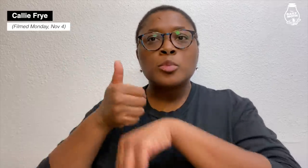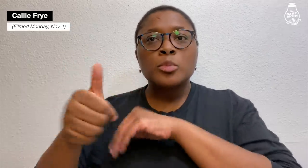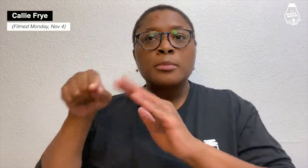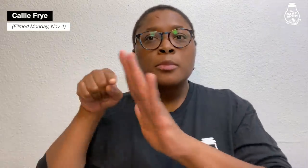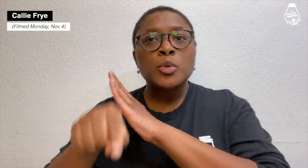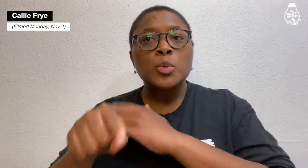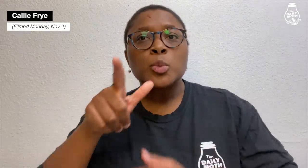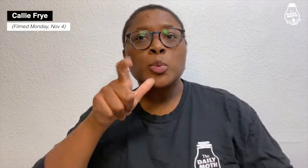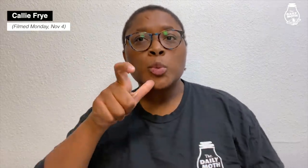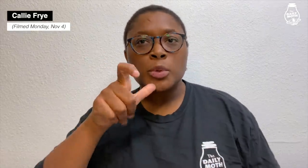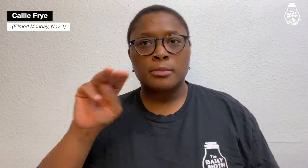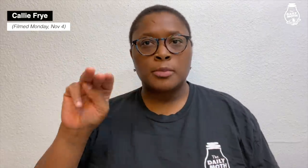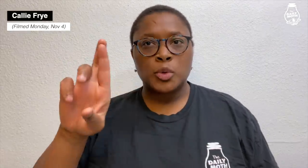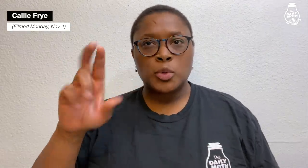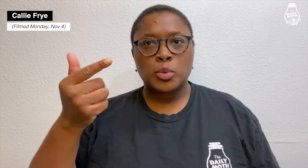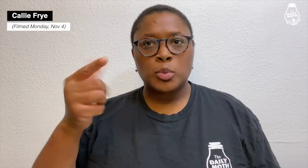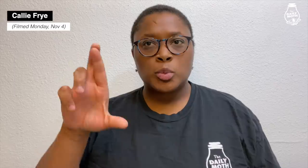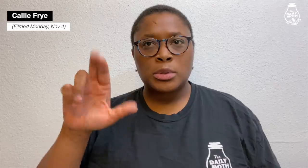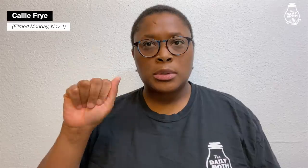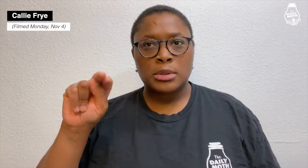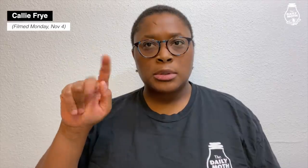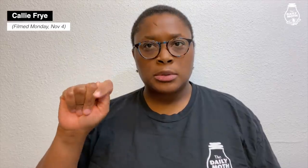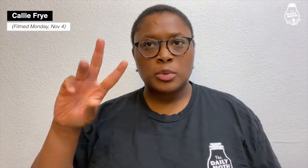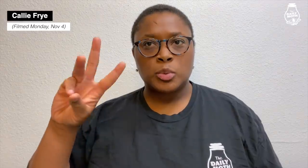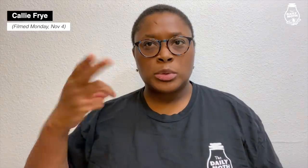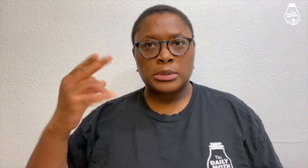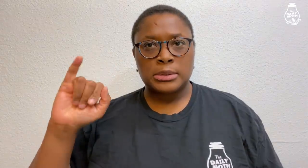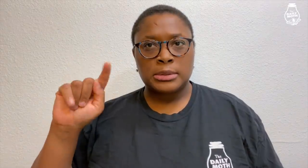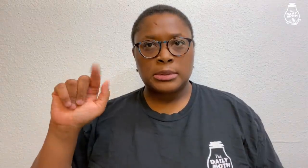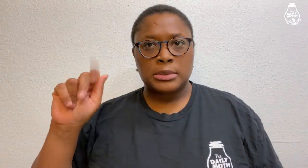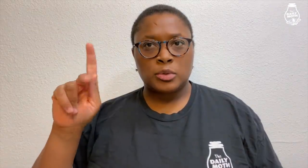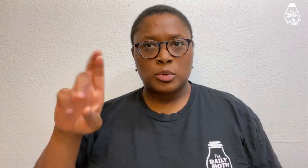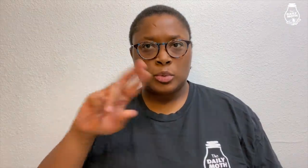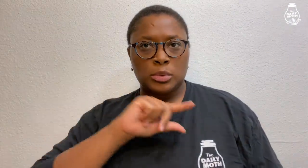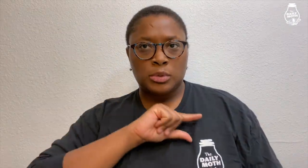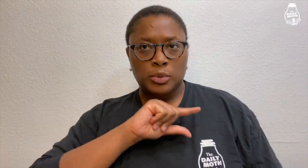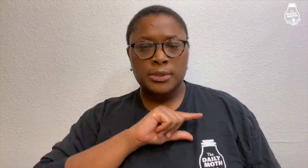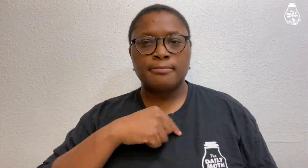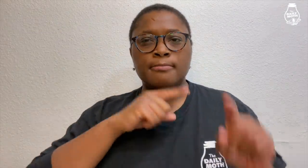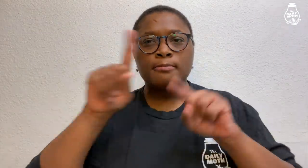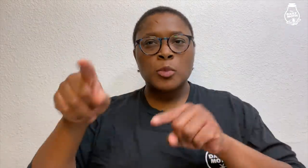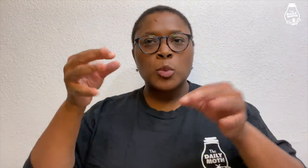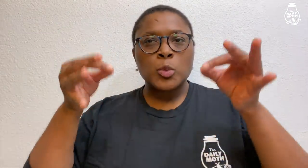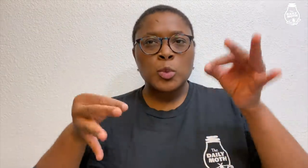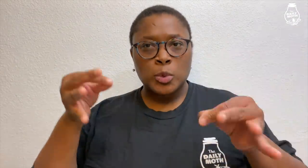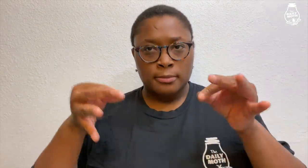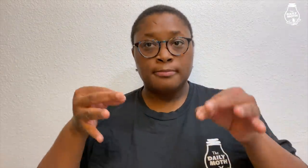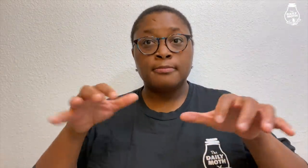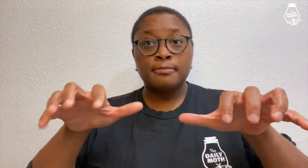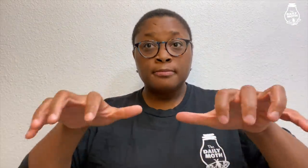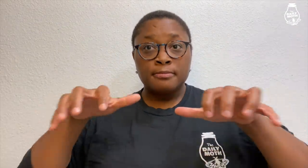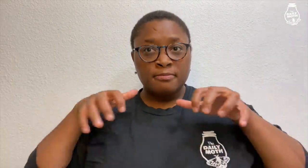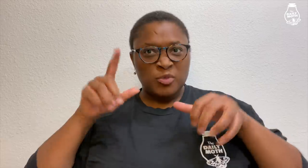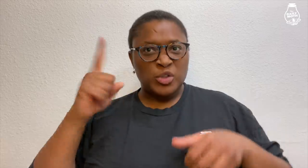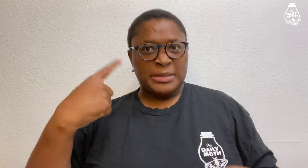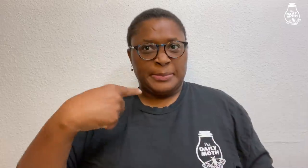who is accused of murdering Mr. Grant Whittaker. I showed up at court and the audience consisted of